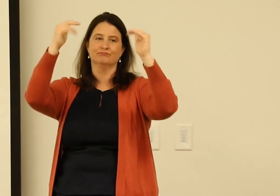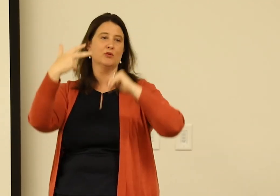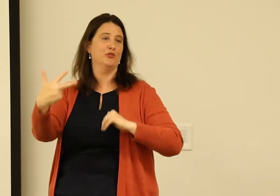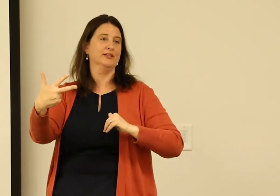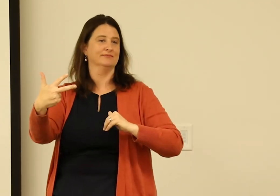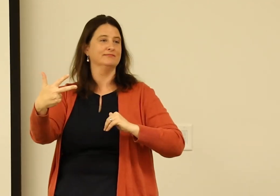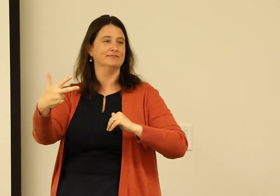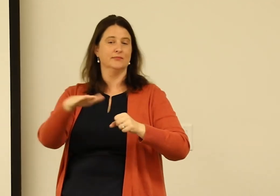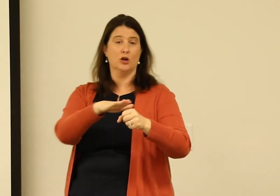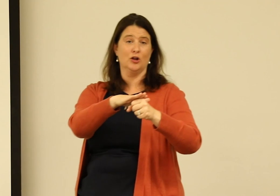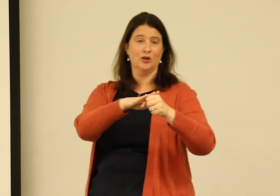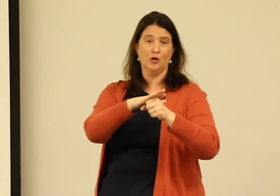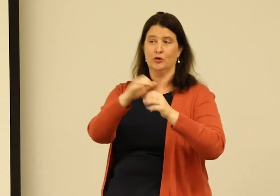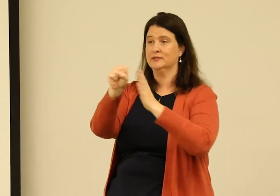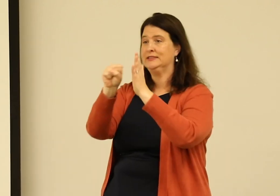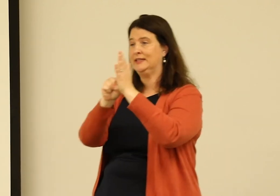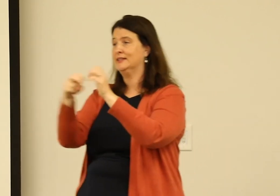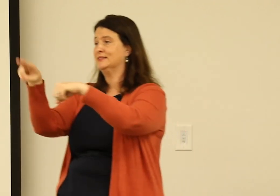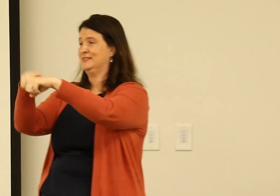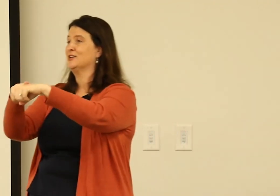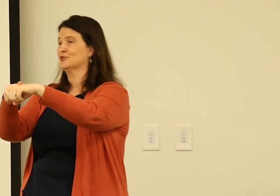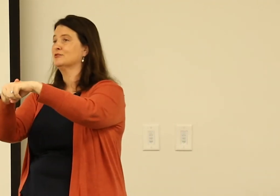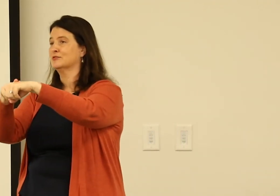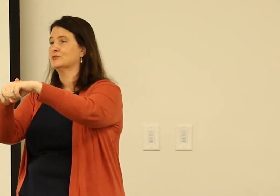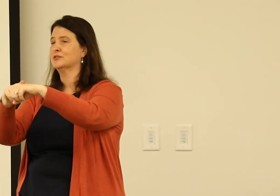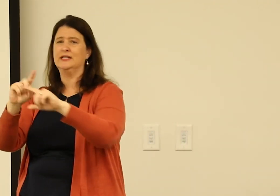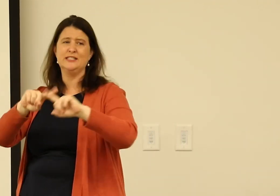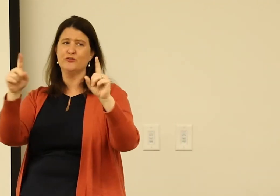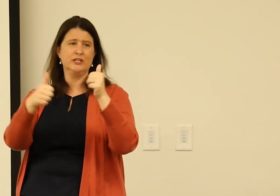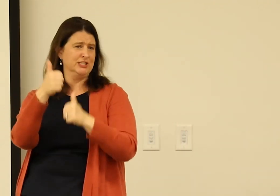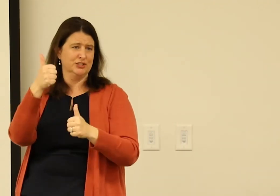local, state, and national. Each of these three